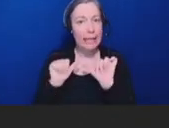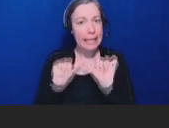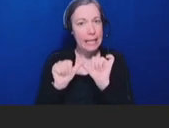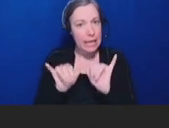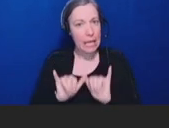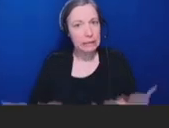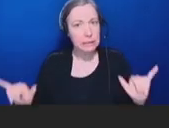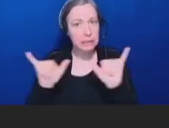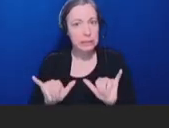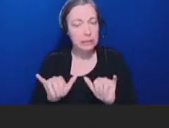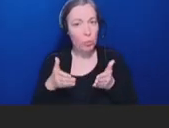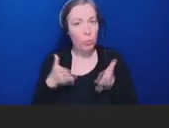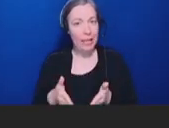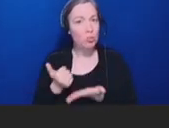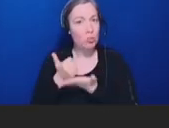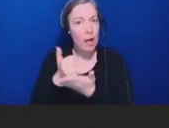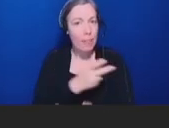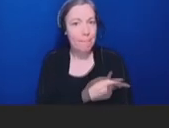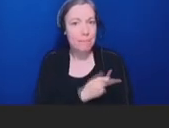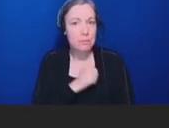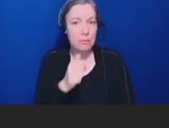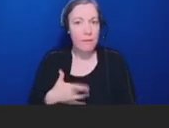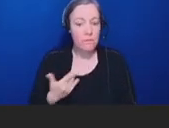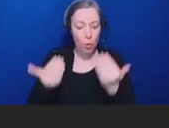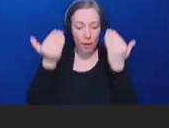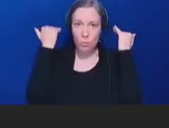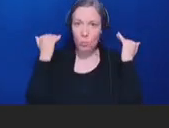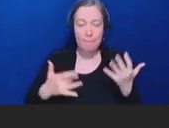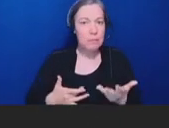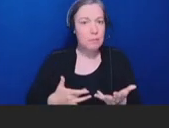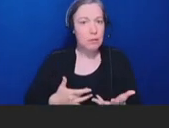basically not feel overwhelmed and not feel confused, which clearly leads to more and